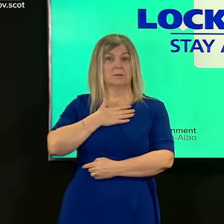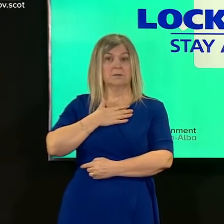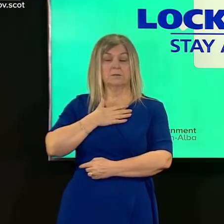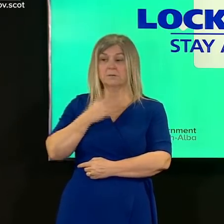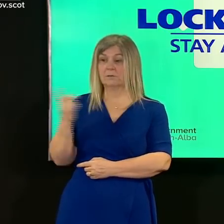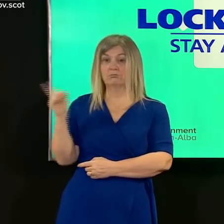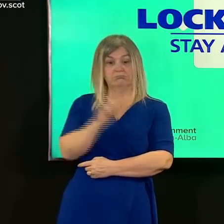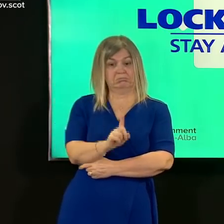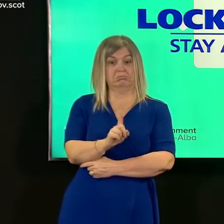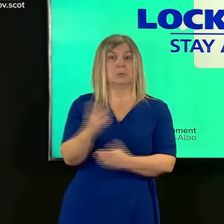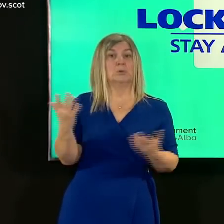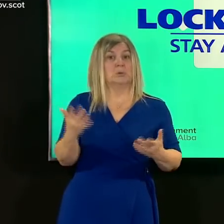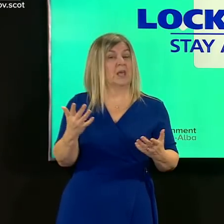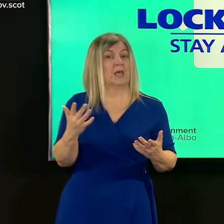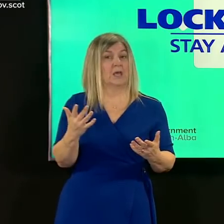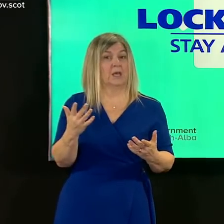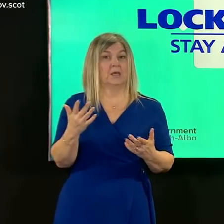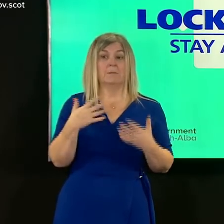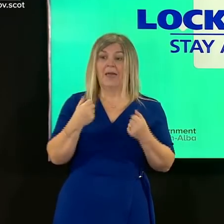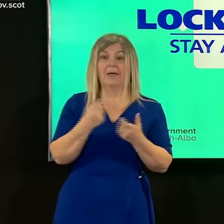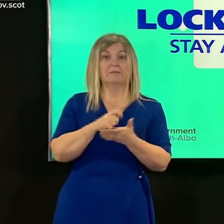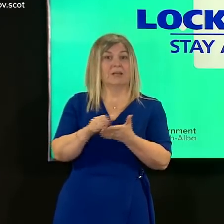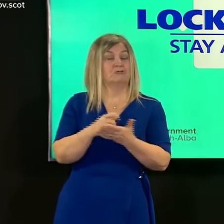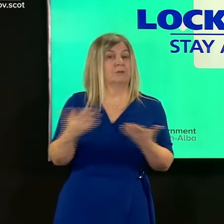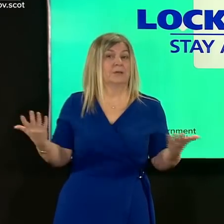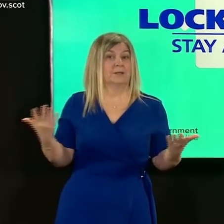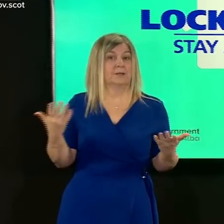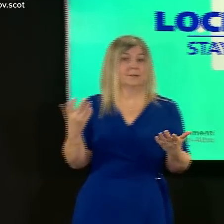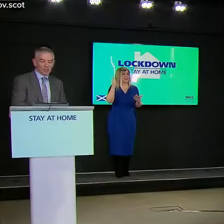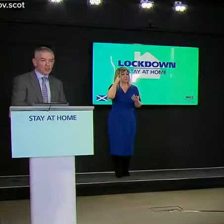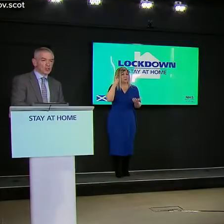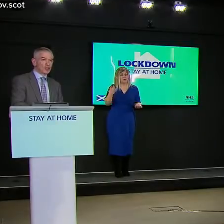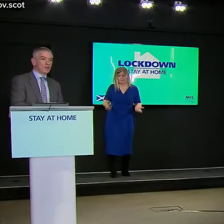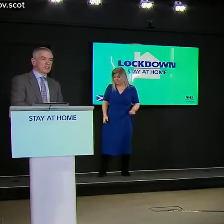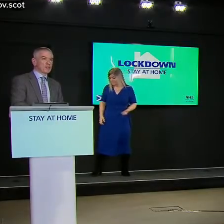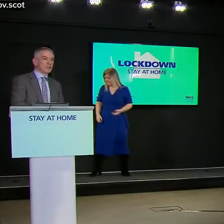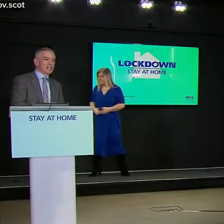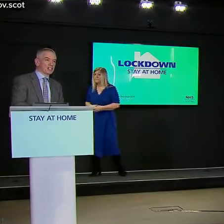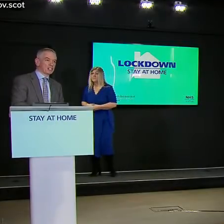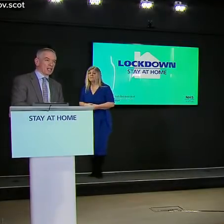briefing makes perfect sense gregor do you want to do the timeline yeah do genomic sequencing isn't